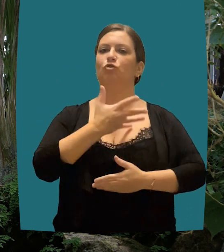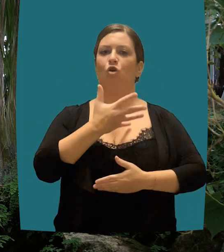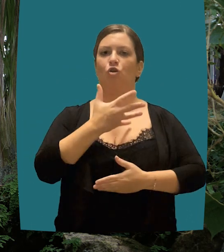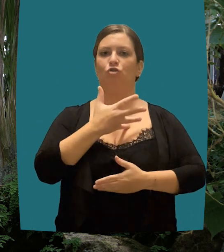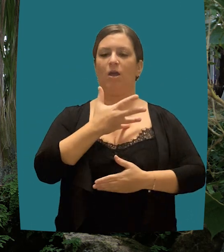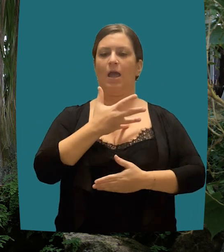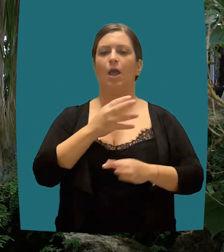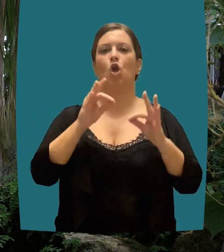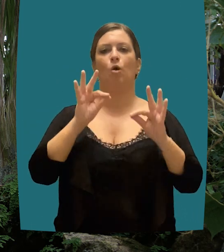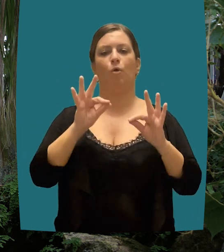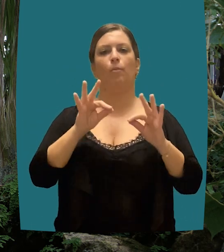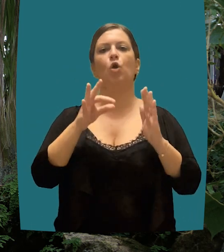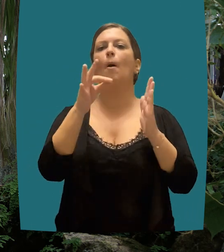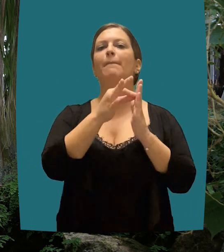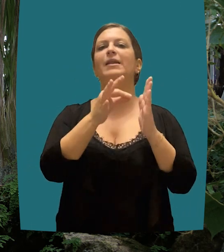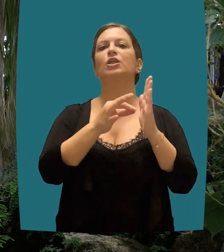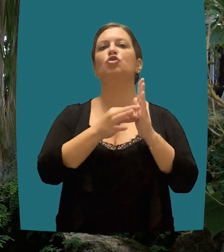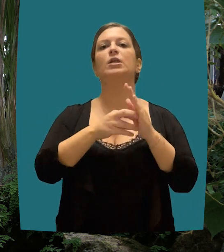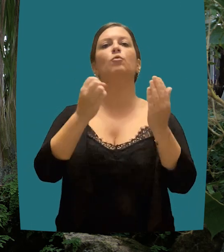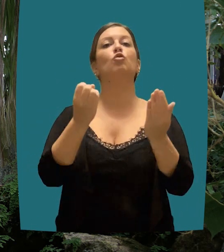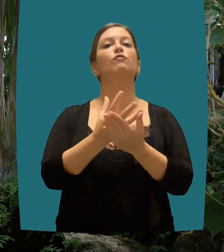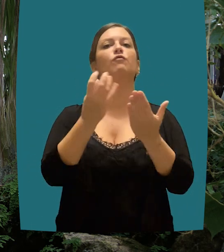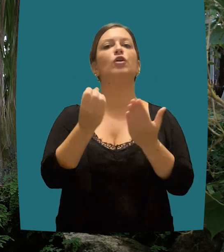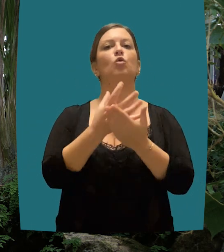that private economic initiative may not be carried out in conflict